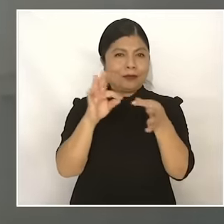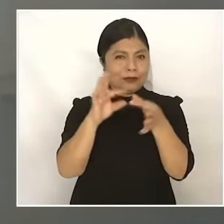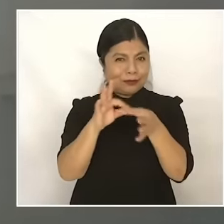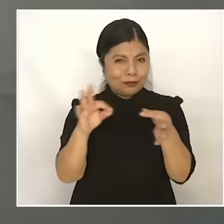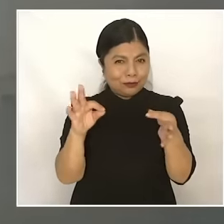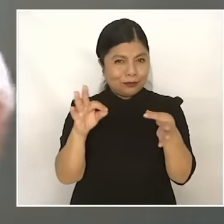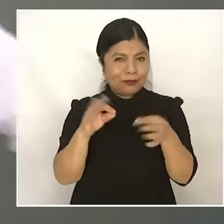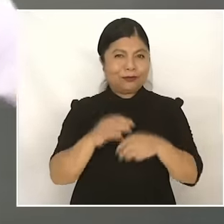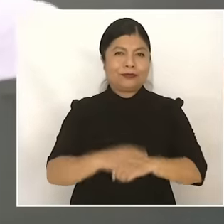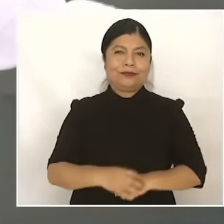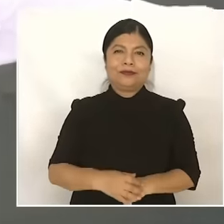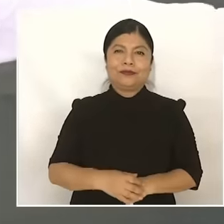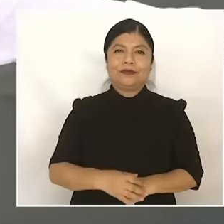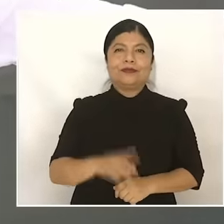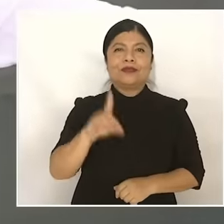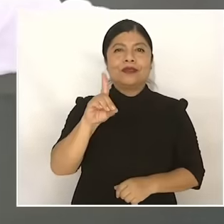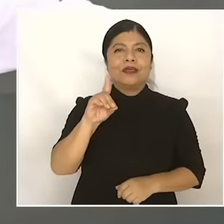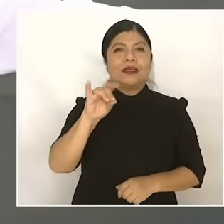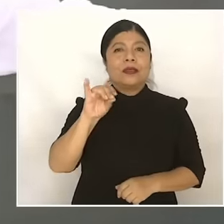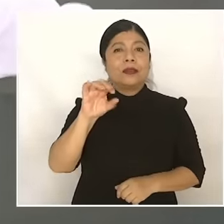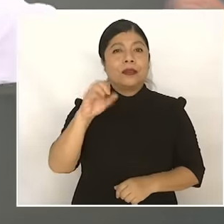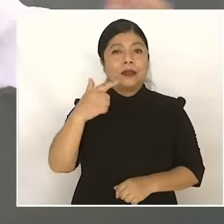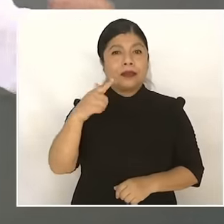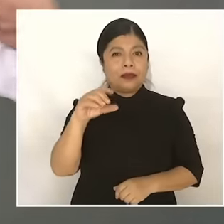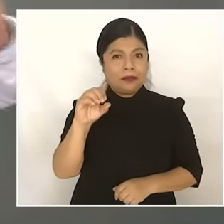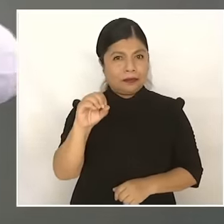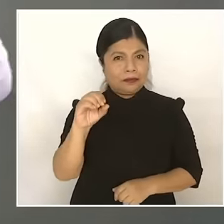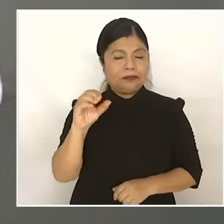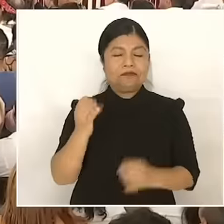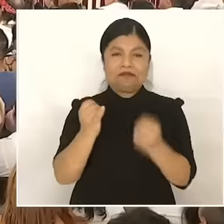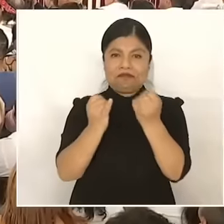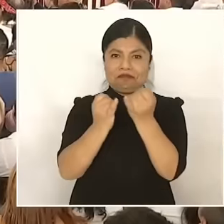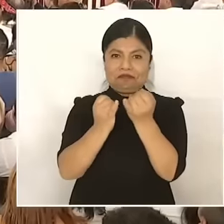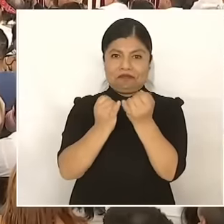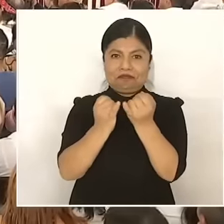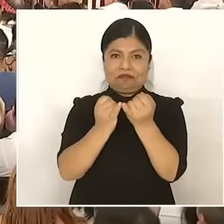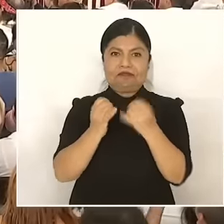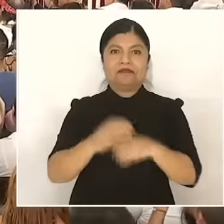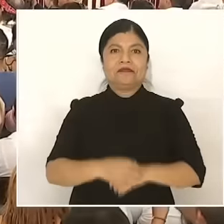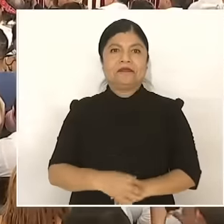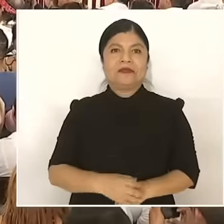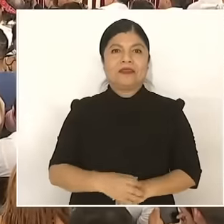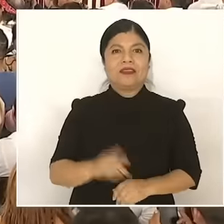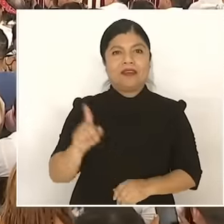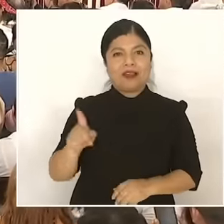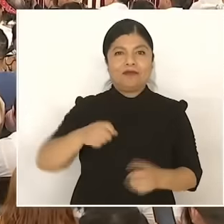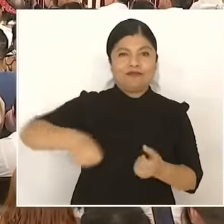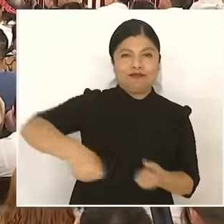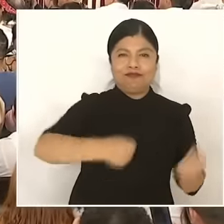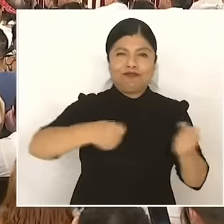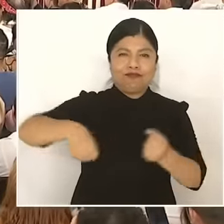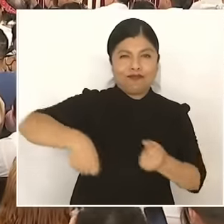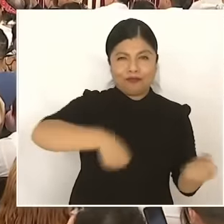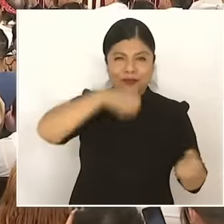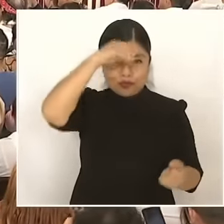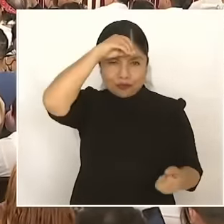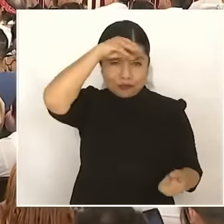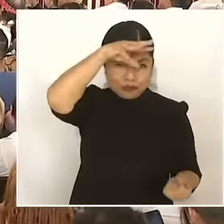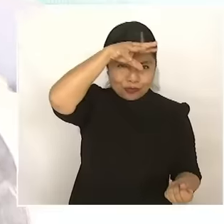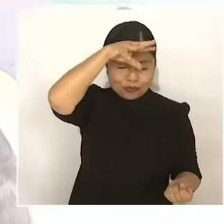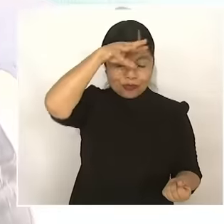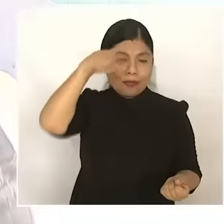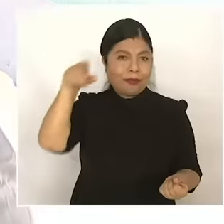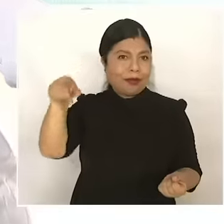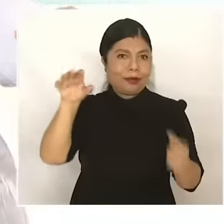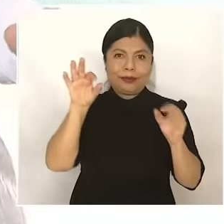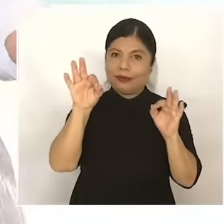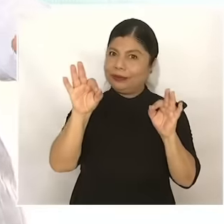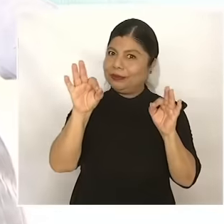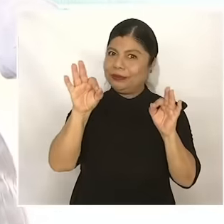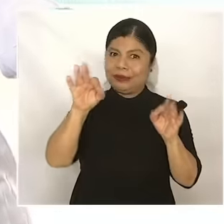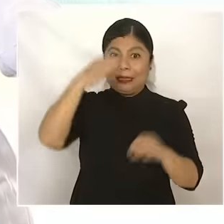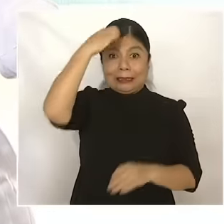priet anthropologist of the first order, this man, the director of